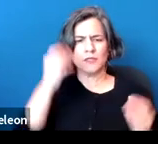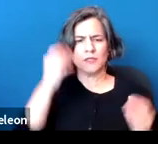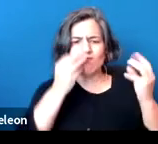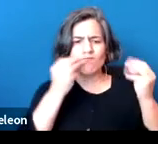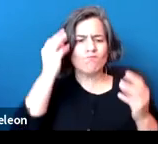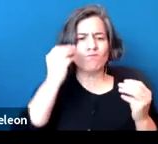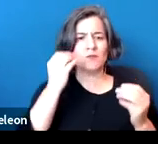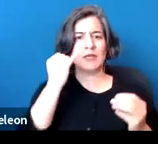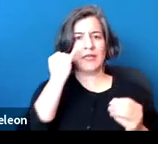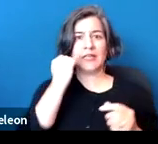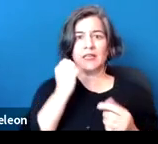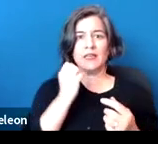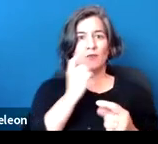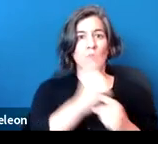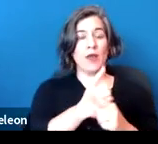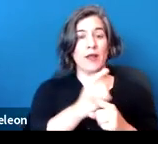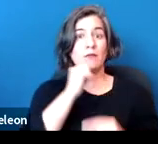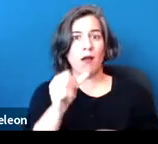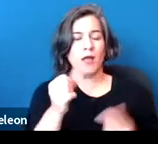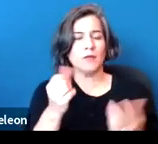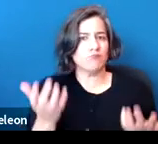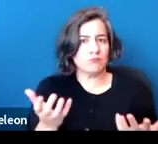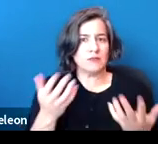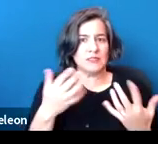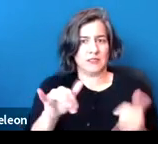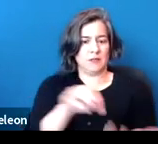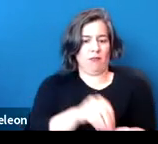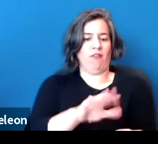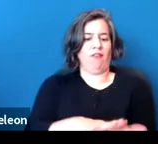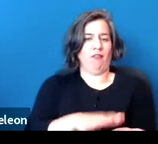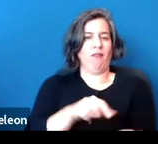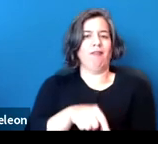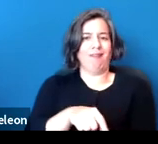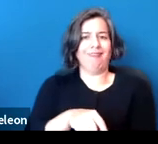that is a correct diagnosis or not, and that's the basis for adverse treatment,